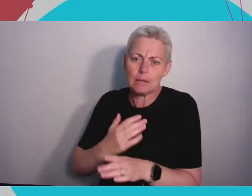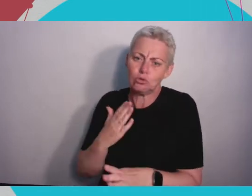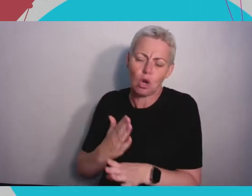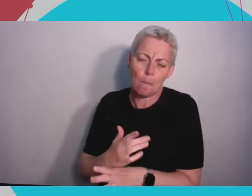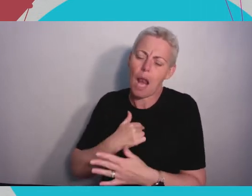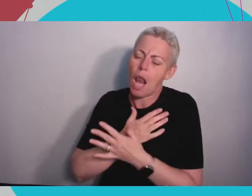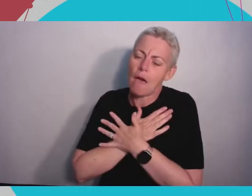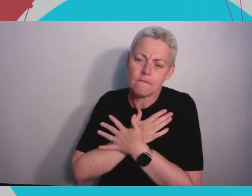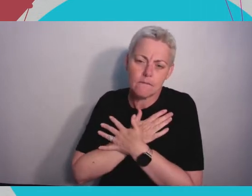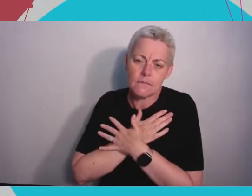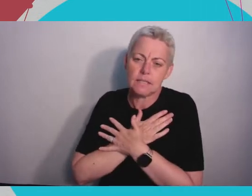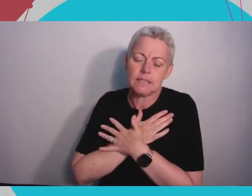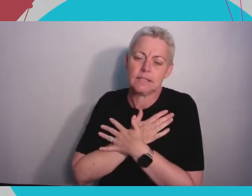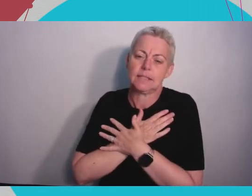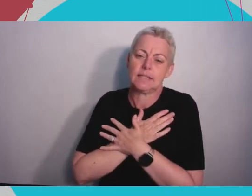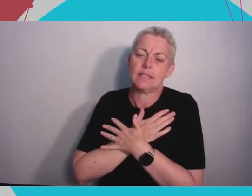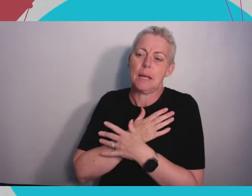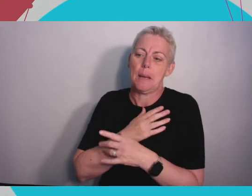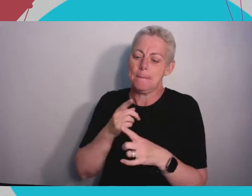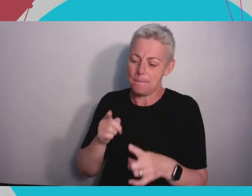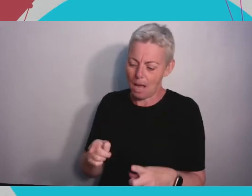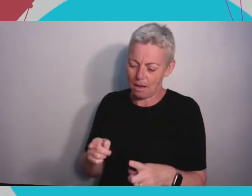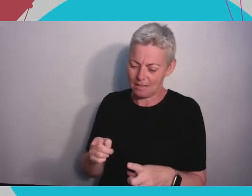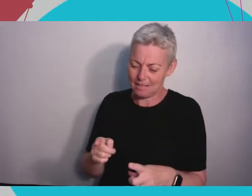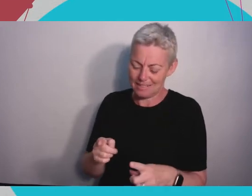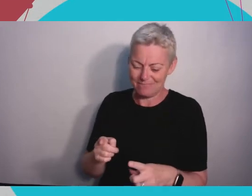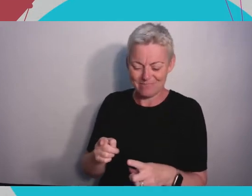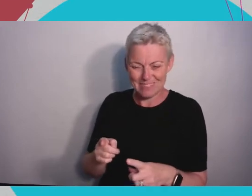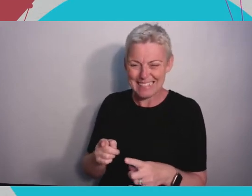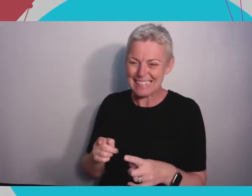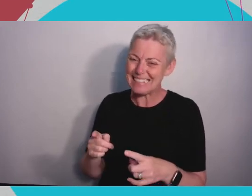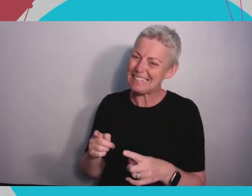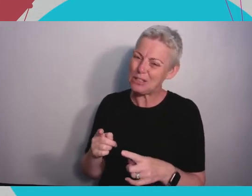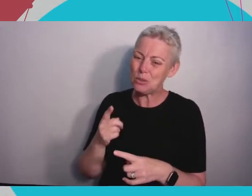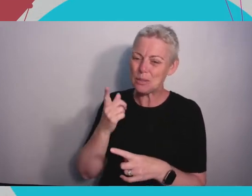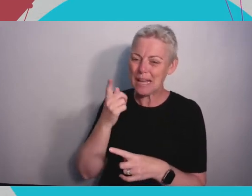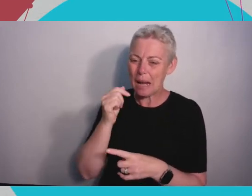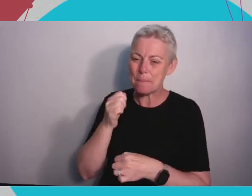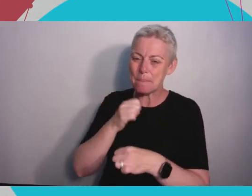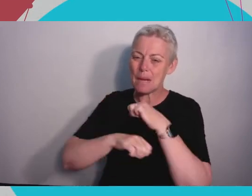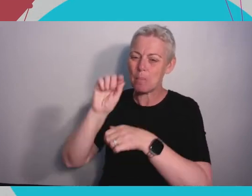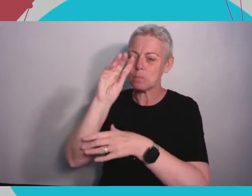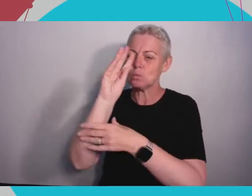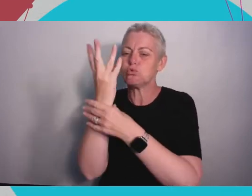but if that becomes all-consuming it stops being enjoyable and that happens surprisingly